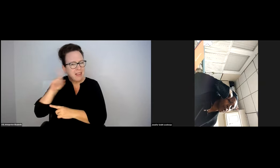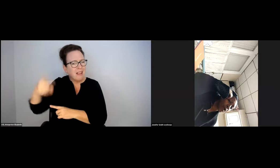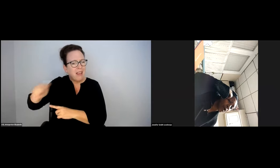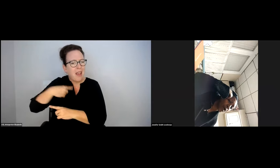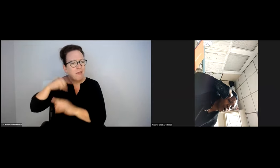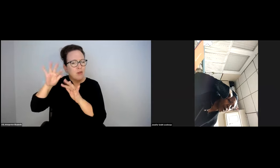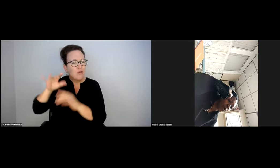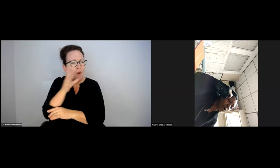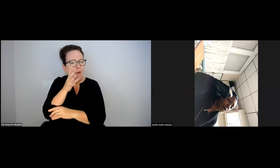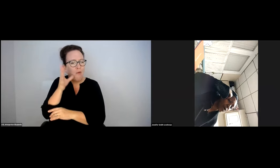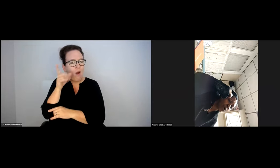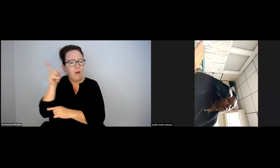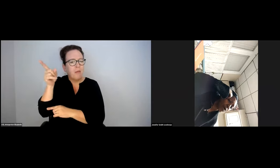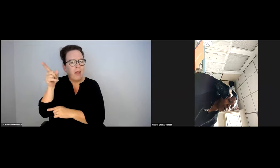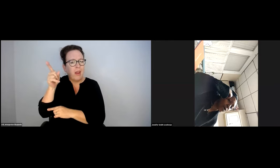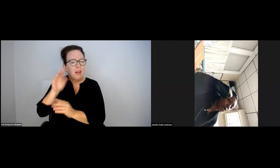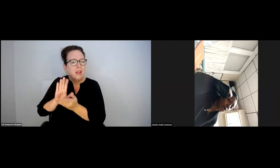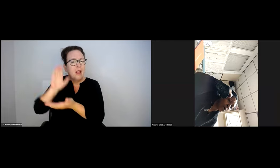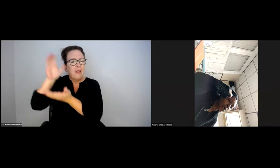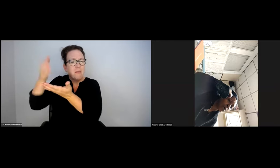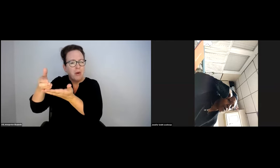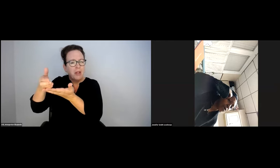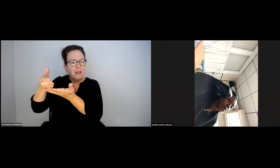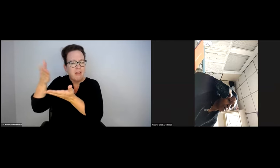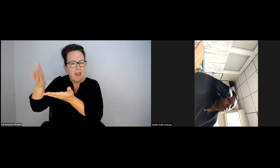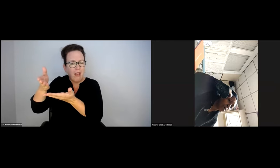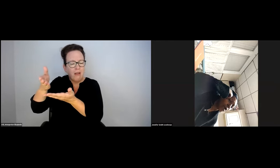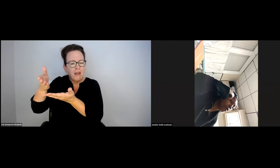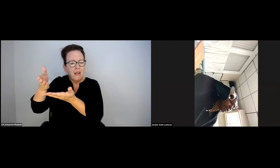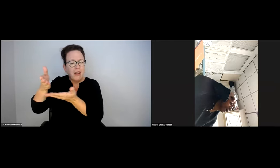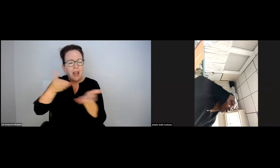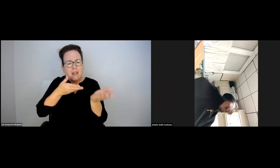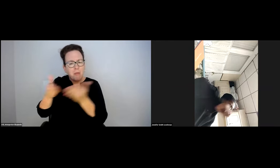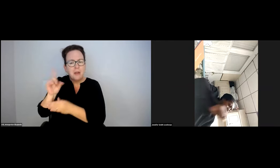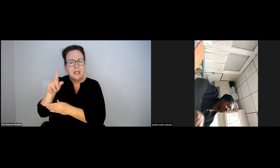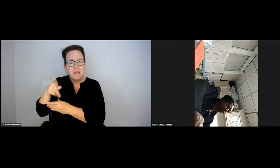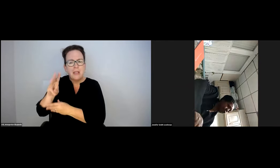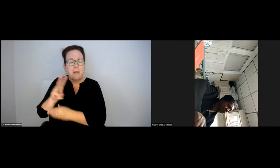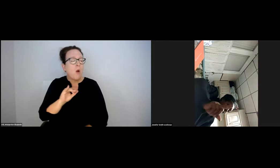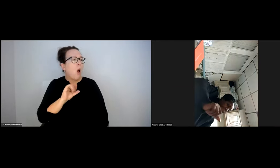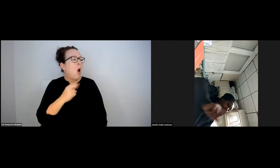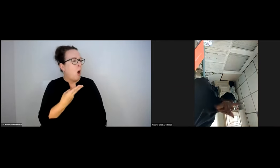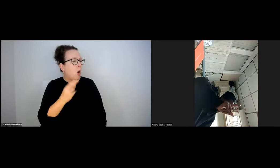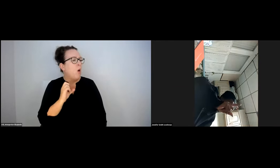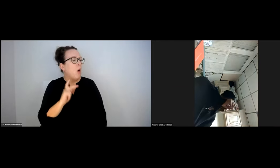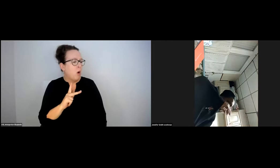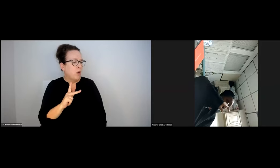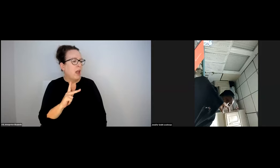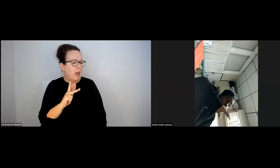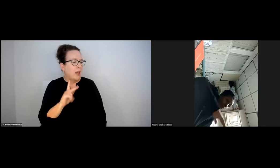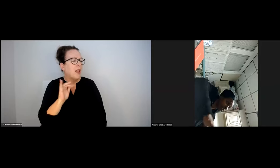OUT IN THE DPW YARD NEAR FRANNY STREET. THERE'S A SNOW FARM NEAR THERE, I THINK. THEY PUT THE SNOW IN THE DUMP